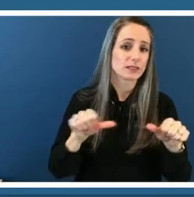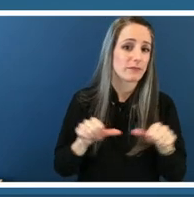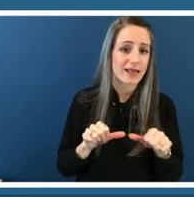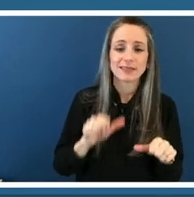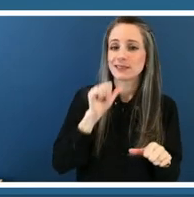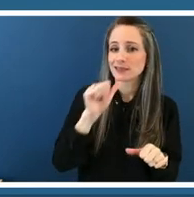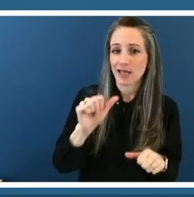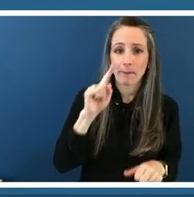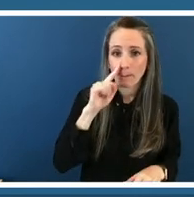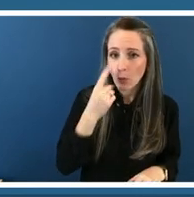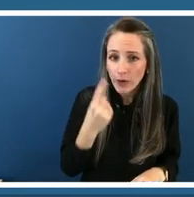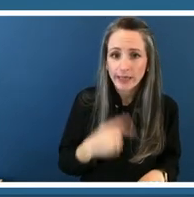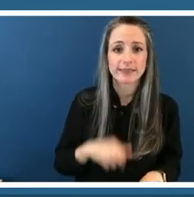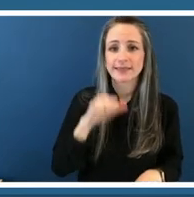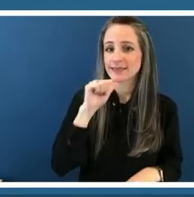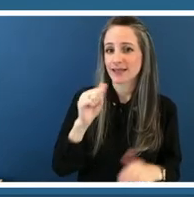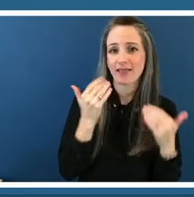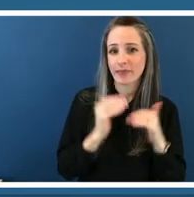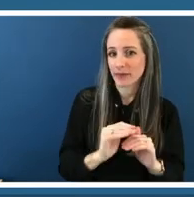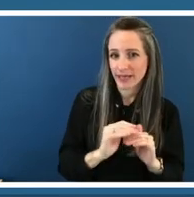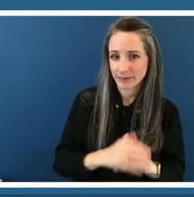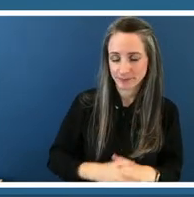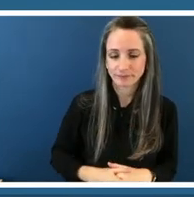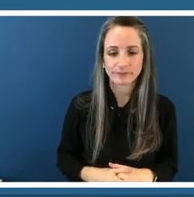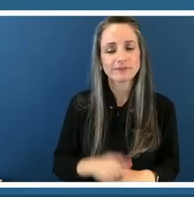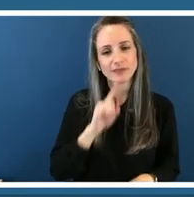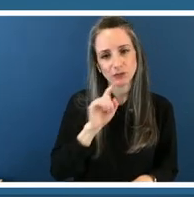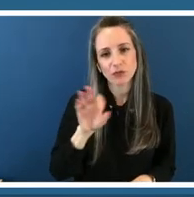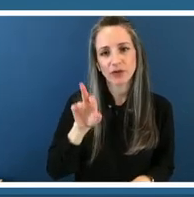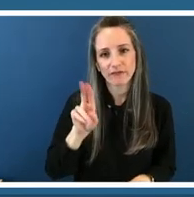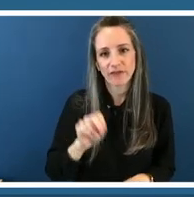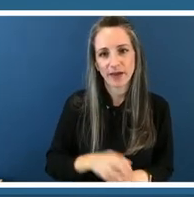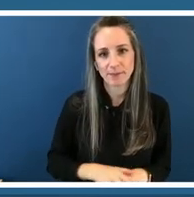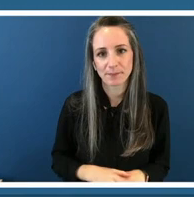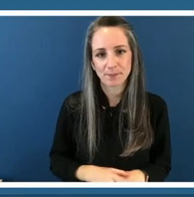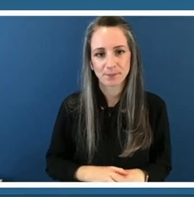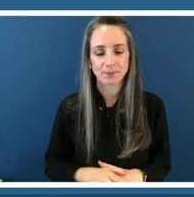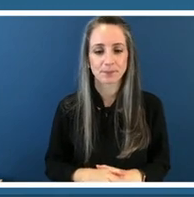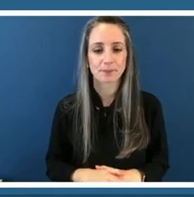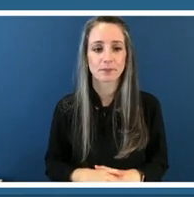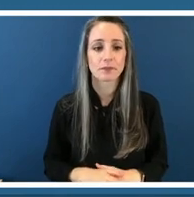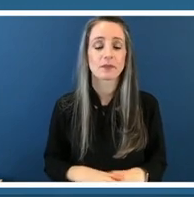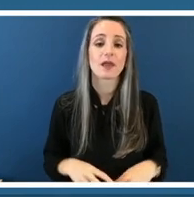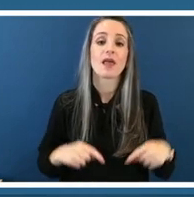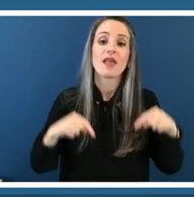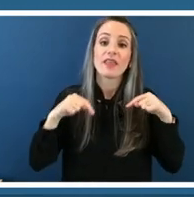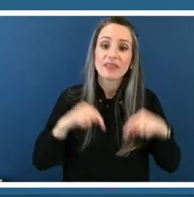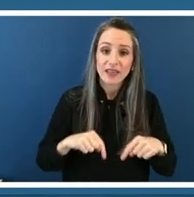so we find that this this type of um